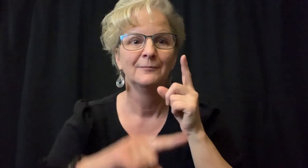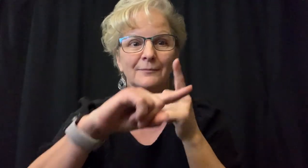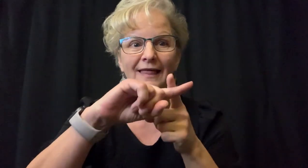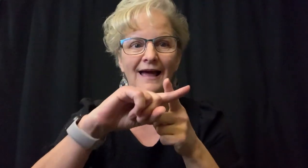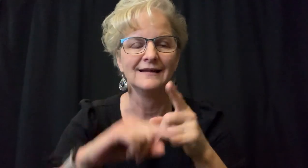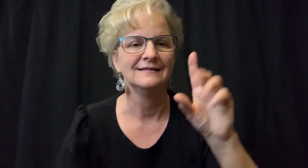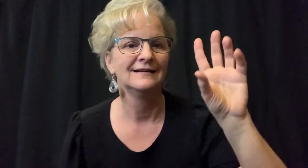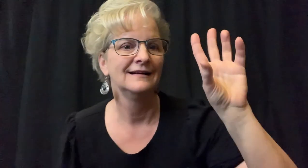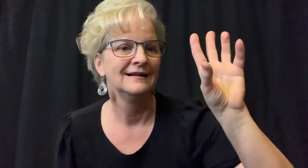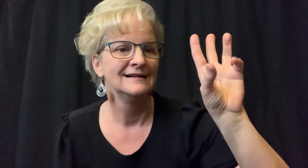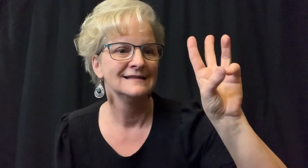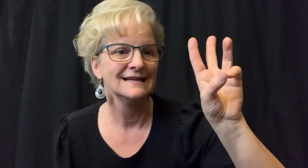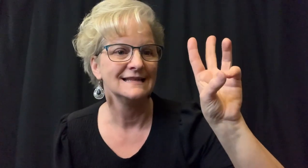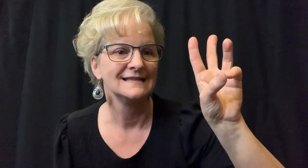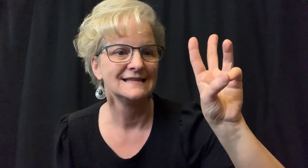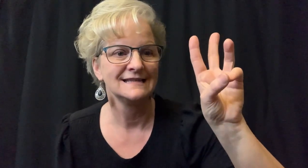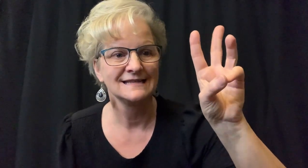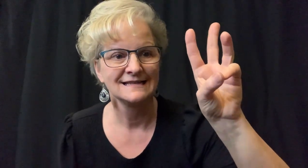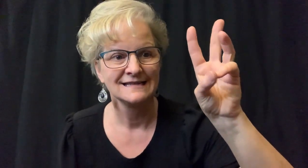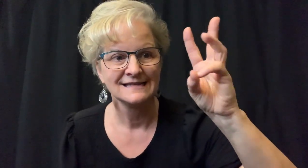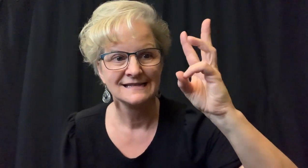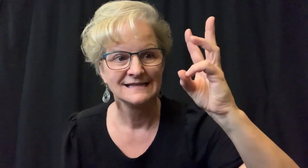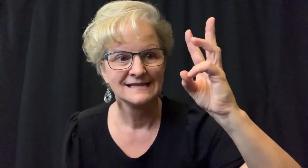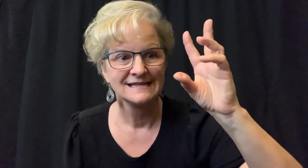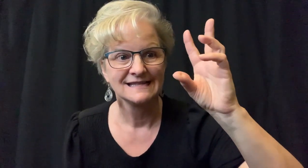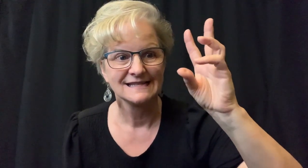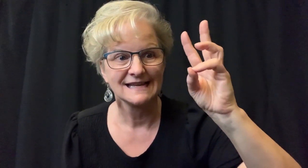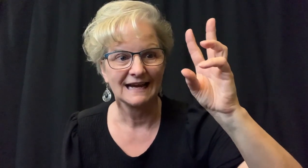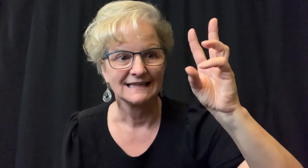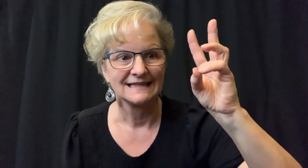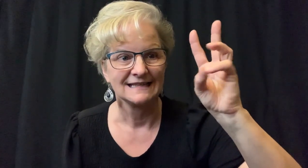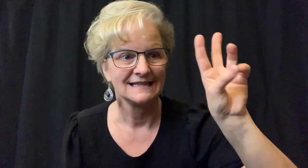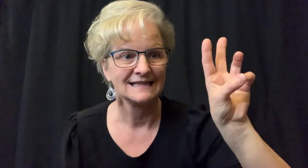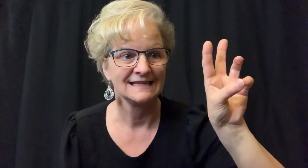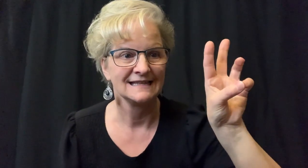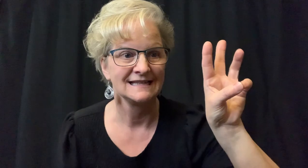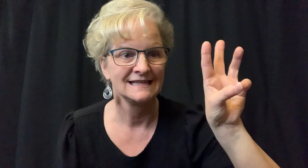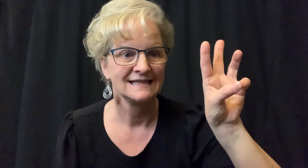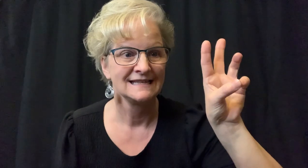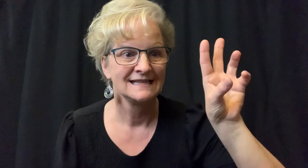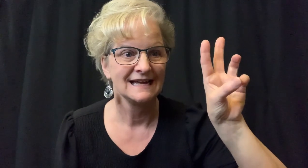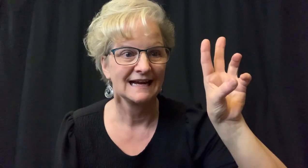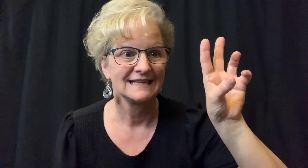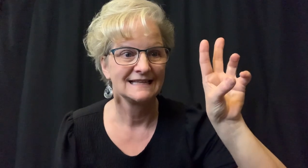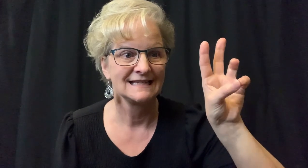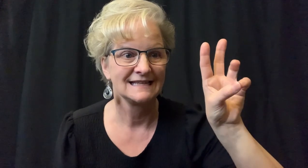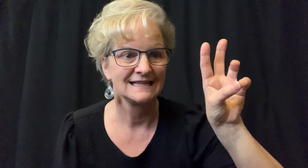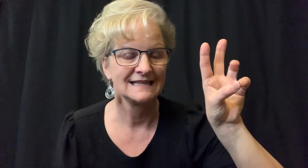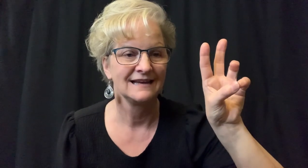Additionally, the correct sign for number six.